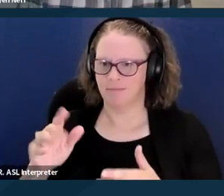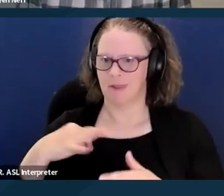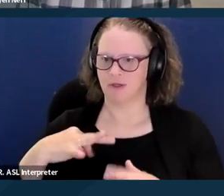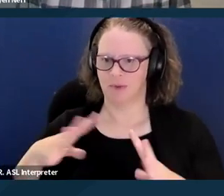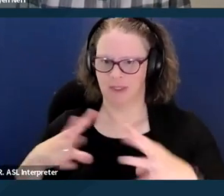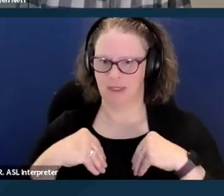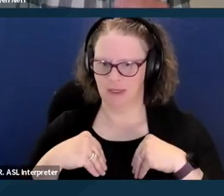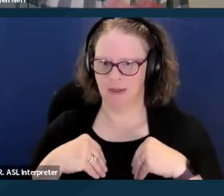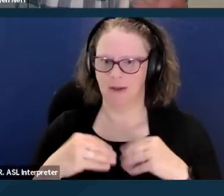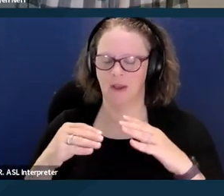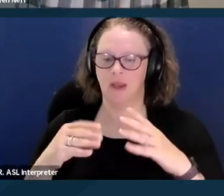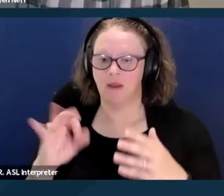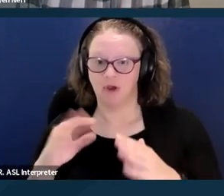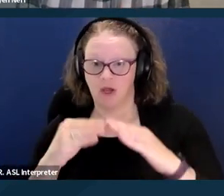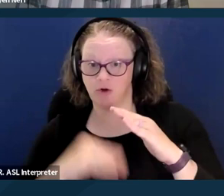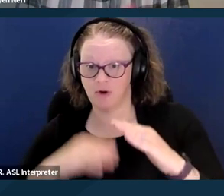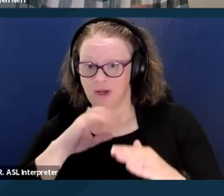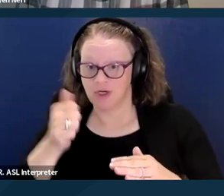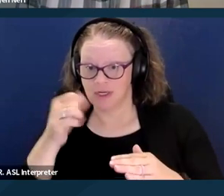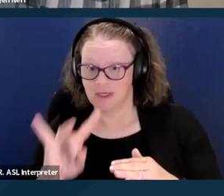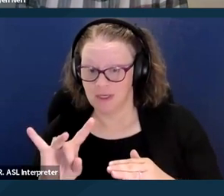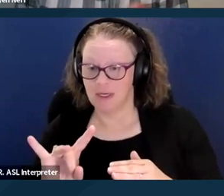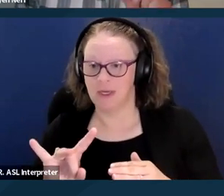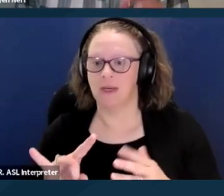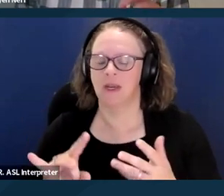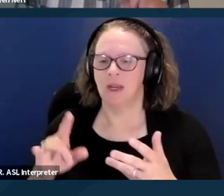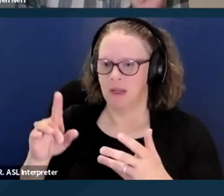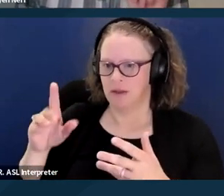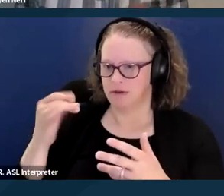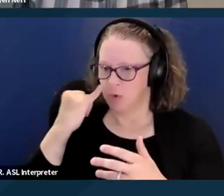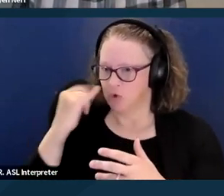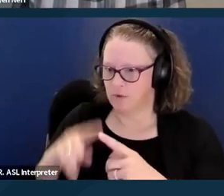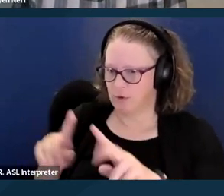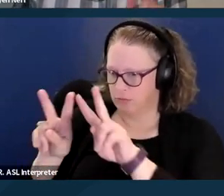in order to assess your eligibility for the waiver and you're under 18,